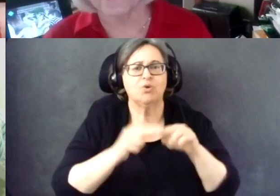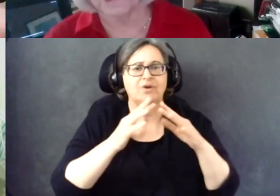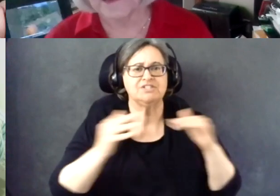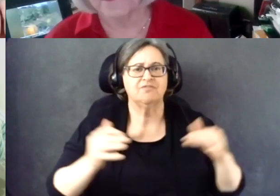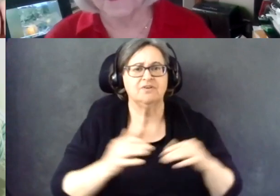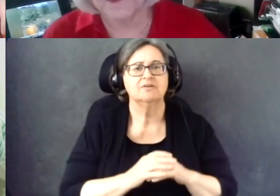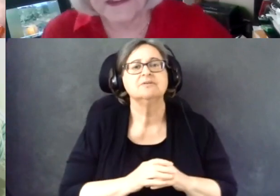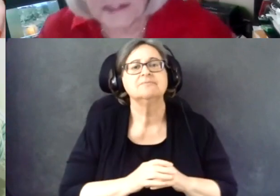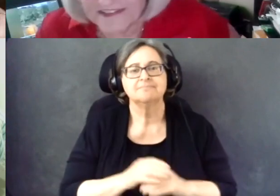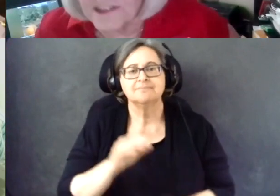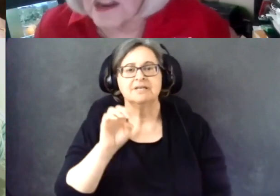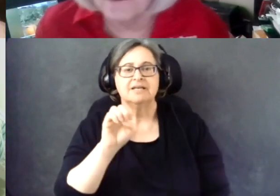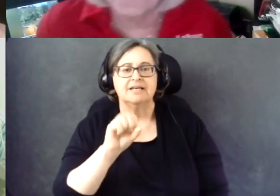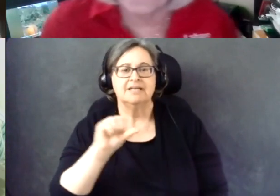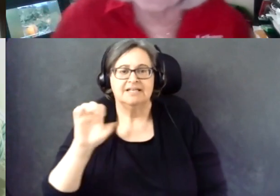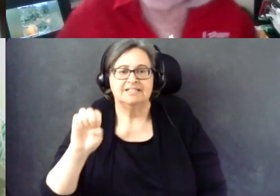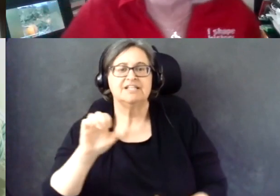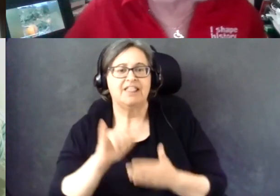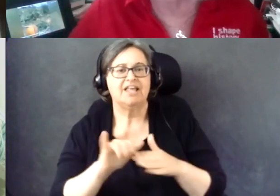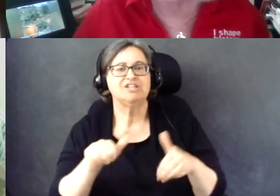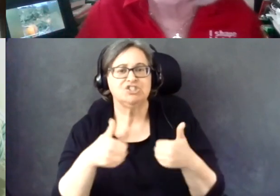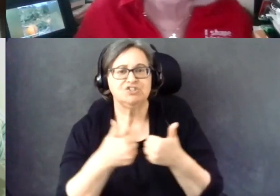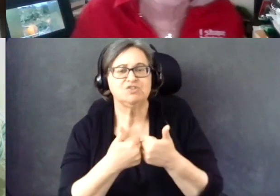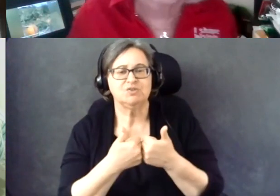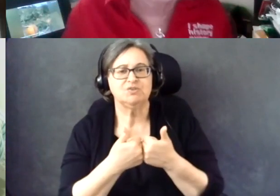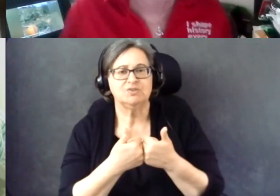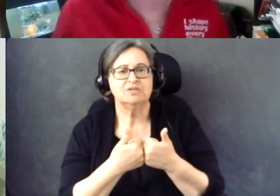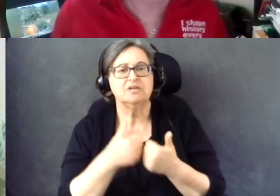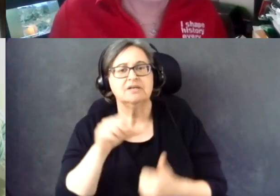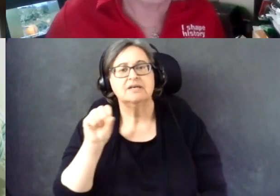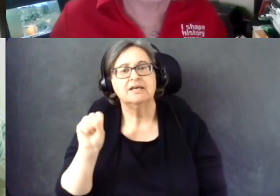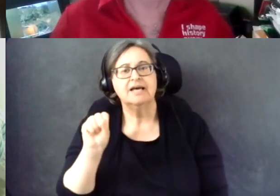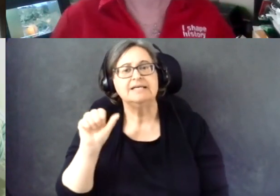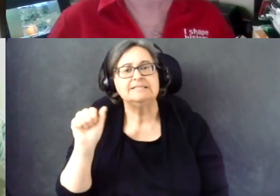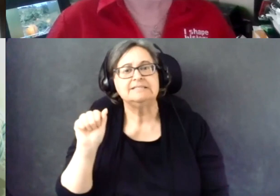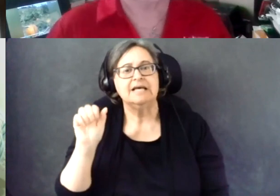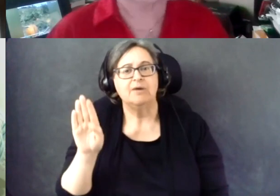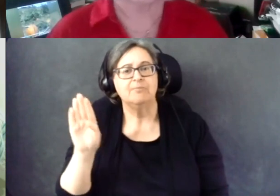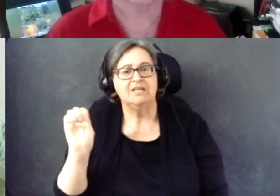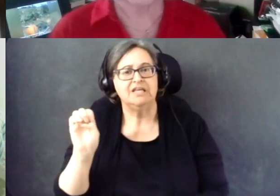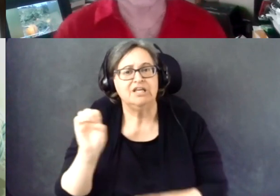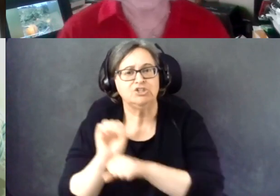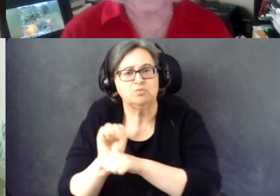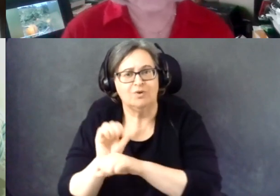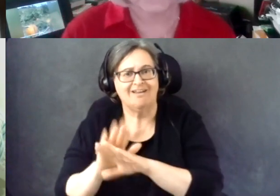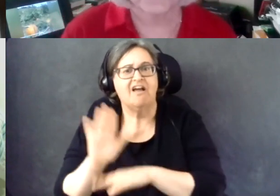That's a challenge that SABE is working on.